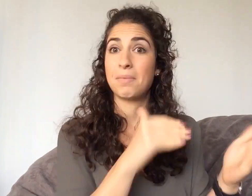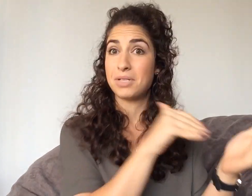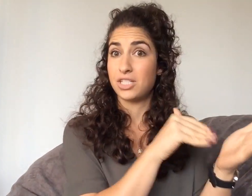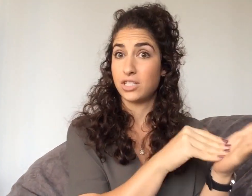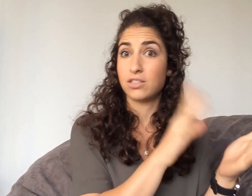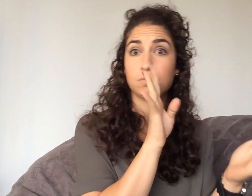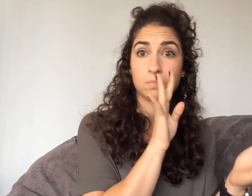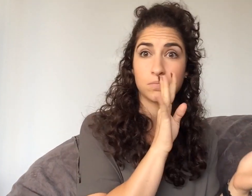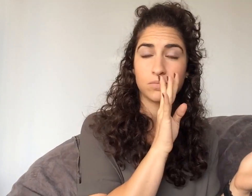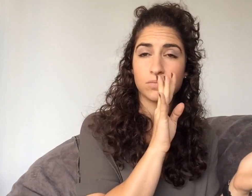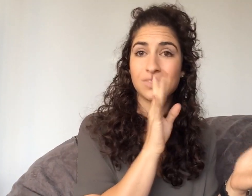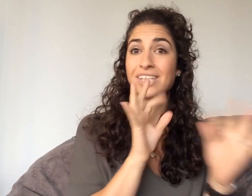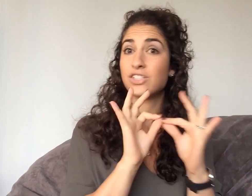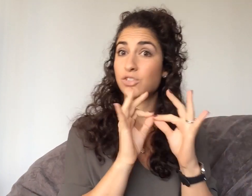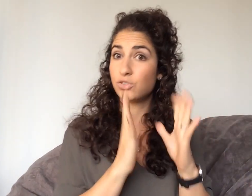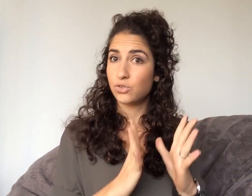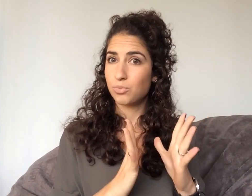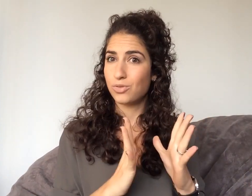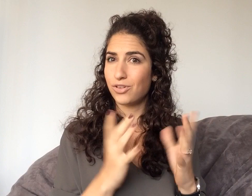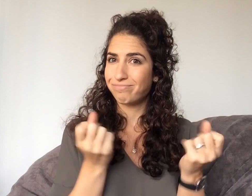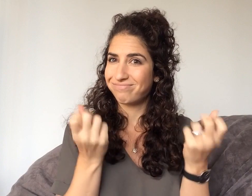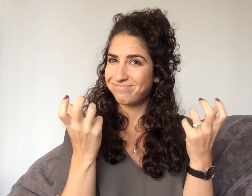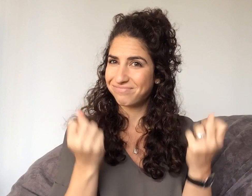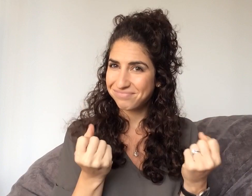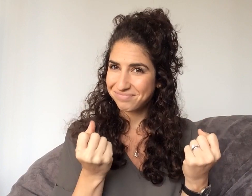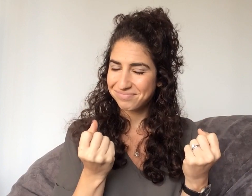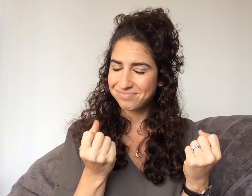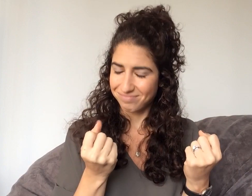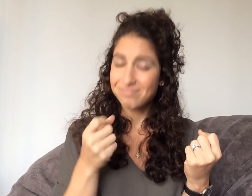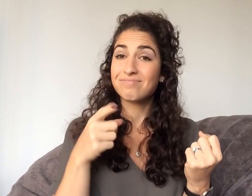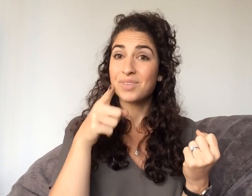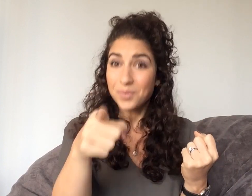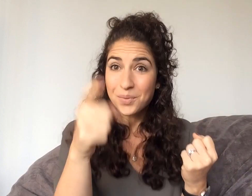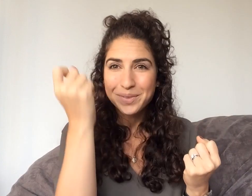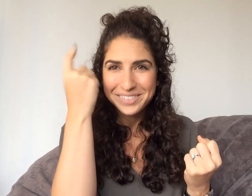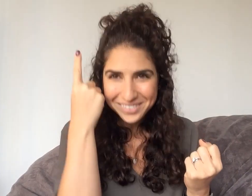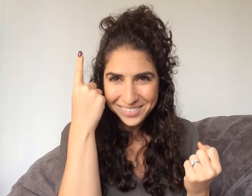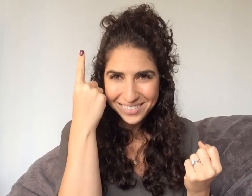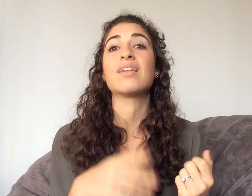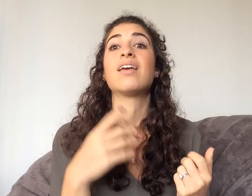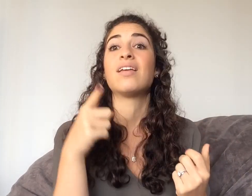comes in. The doctor speaks and the interpreter signs, and then you